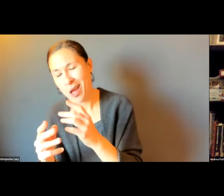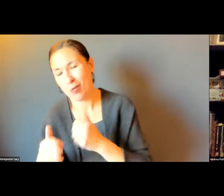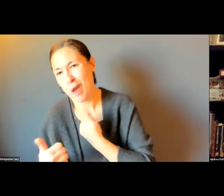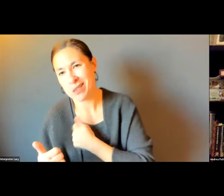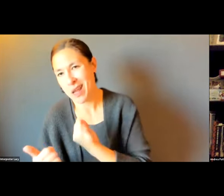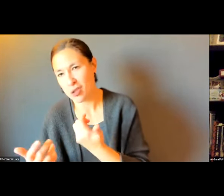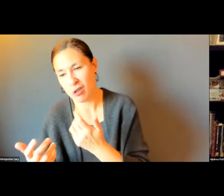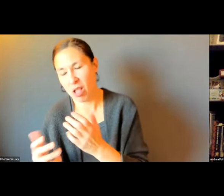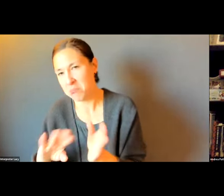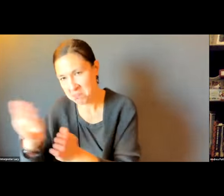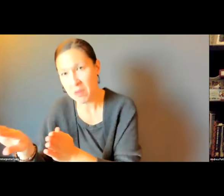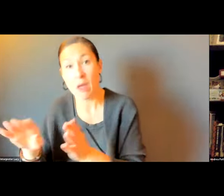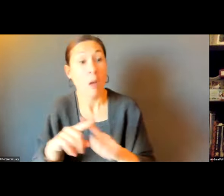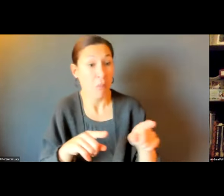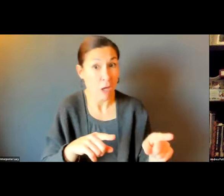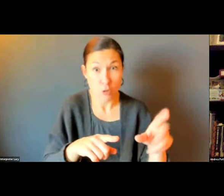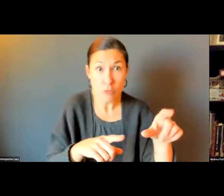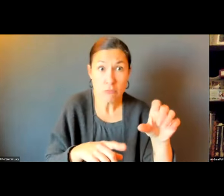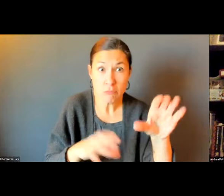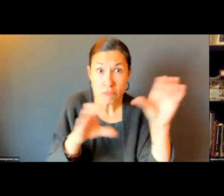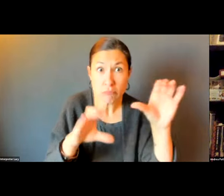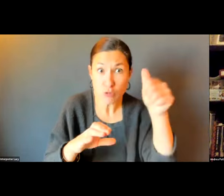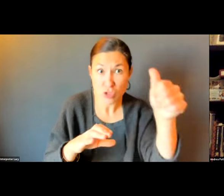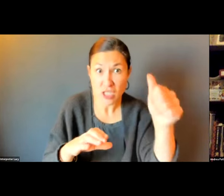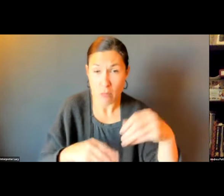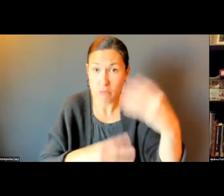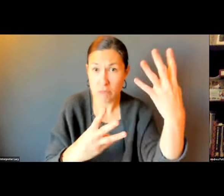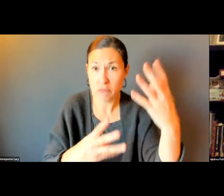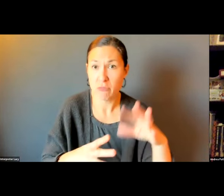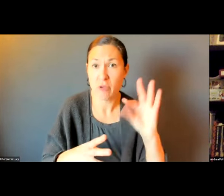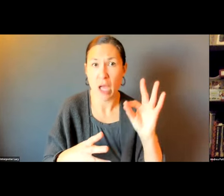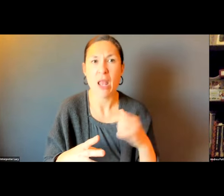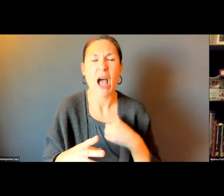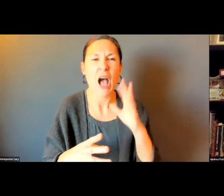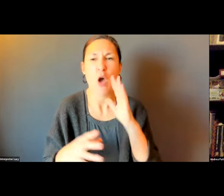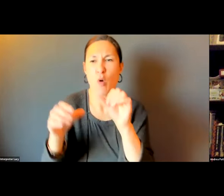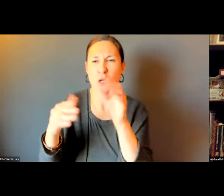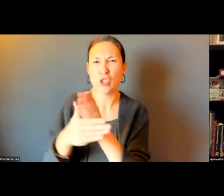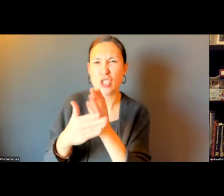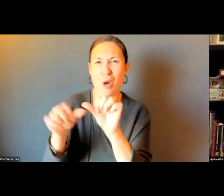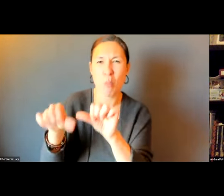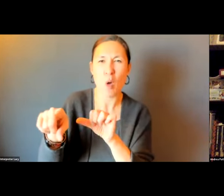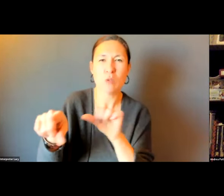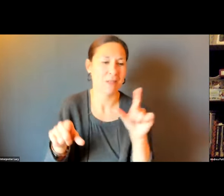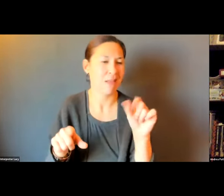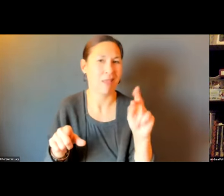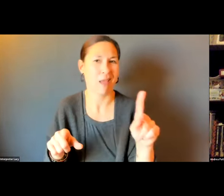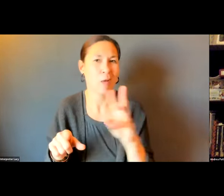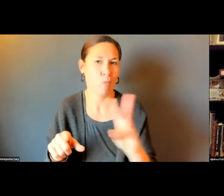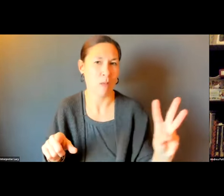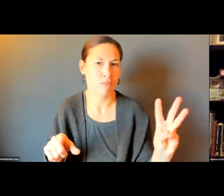SNOW AND ICE. THINGS LIKE LEAVING THE TRASH OUT TOO LONG AND OTHER CODE VIOLATIONS THAT THEY WRITE.